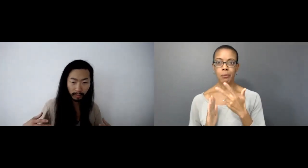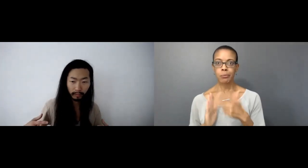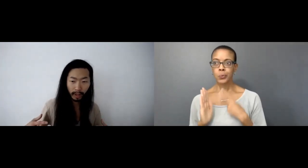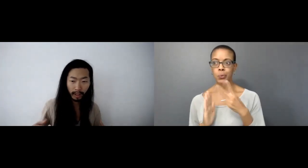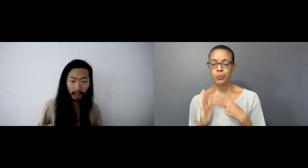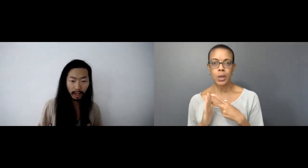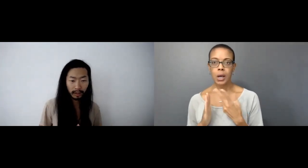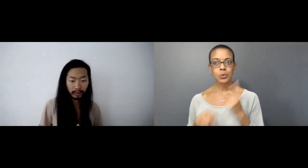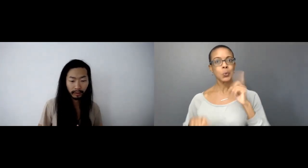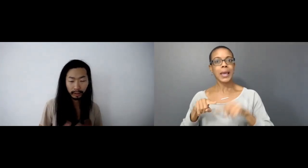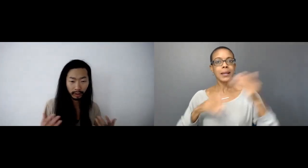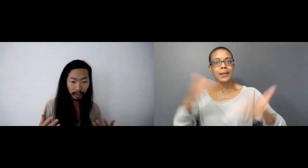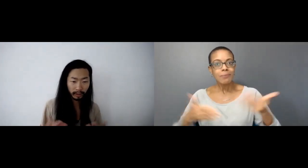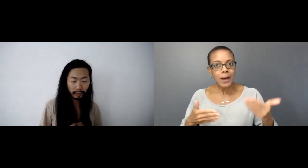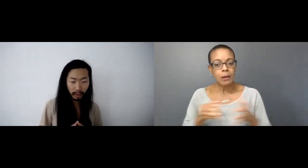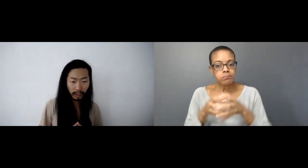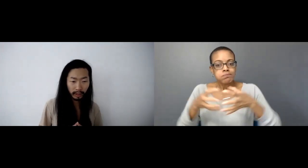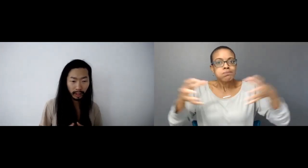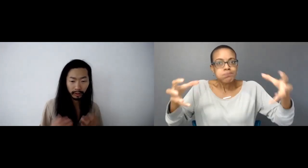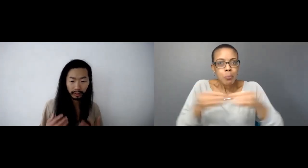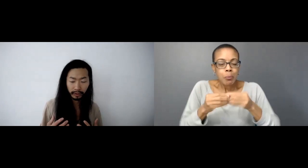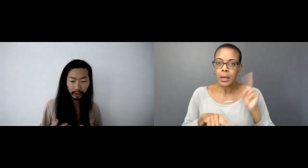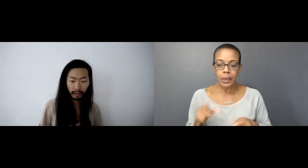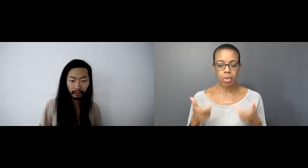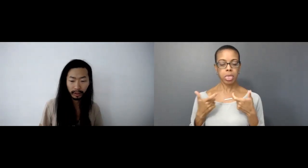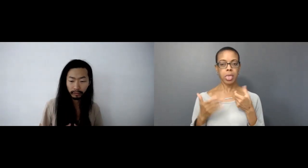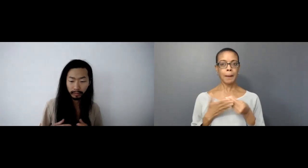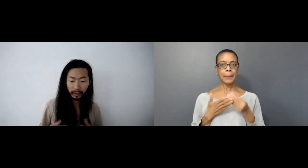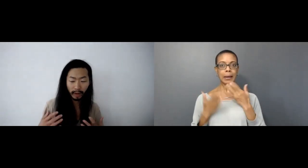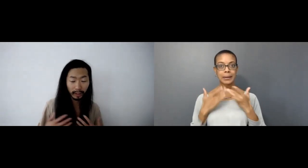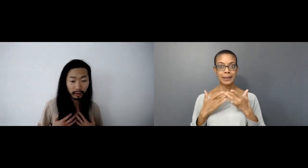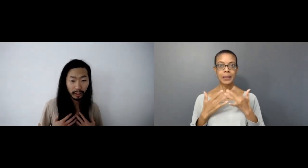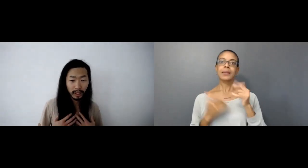Thanks to TPM, this project that there is sufficient enough funding for me to actually